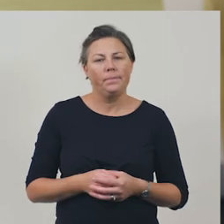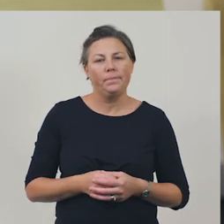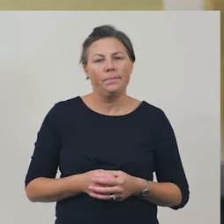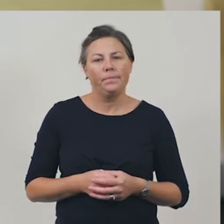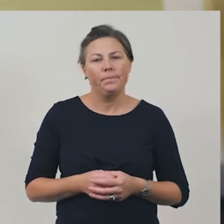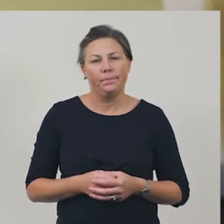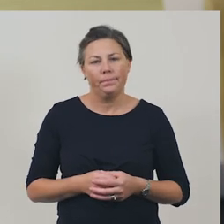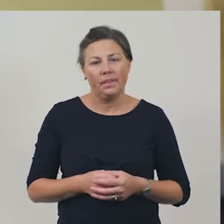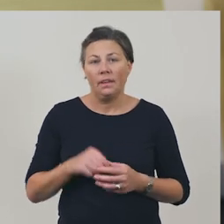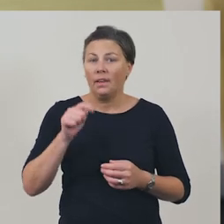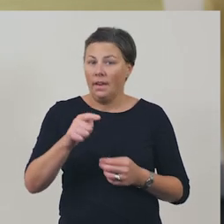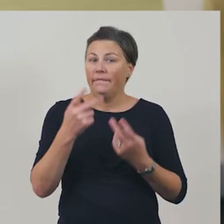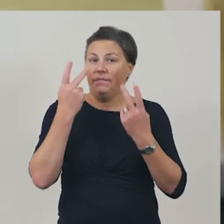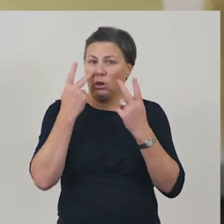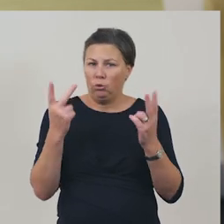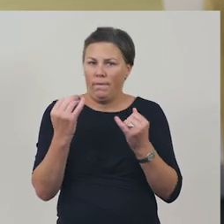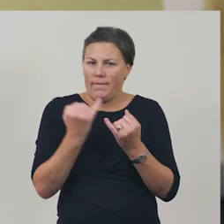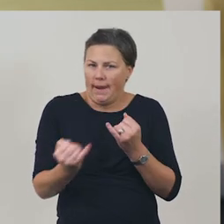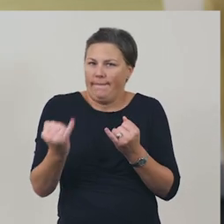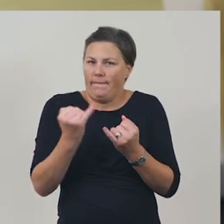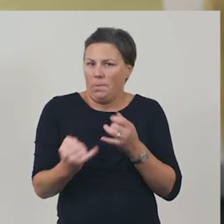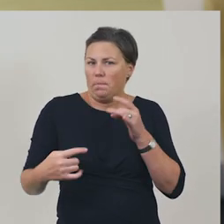which are really important on a website.